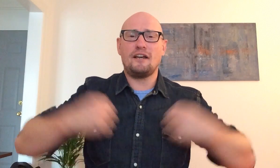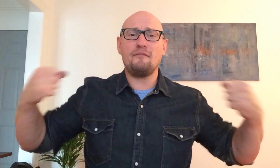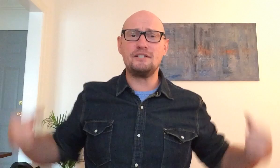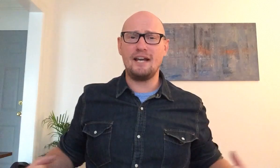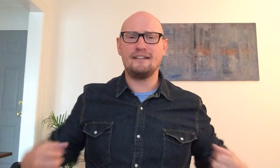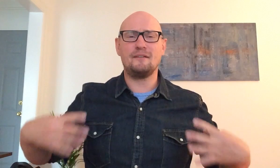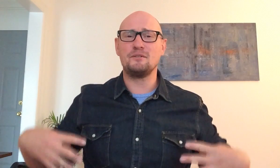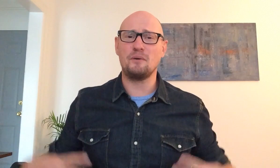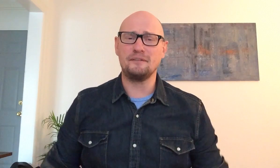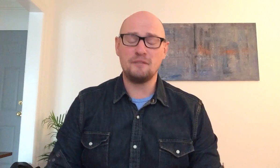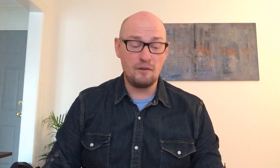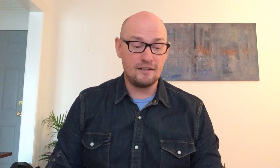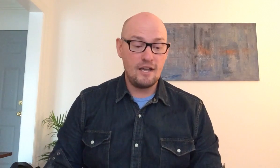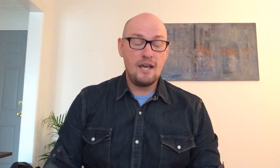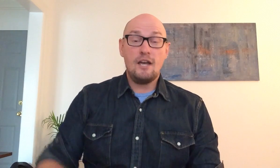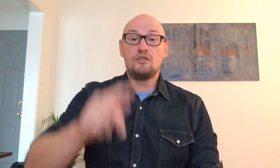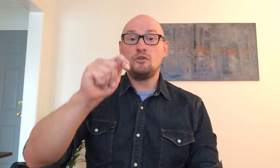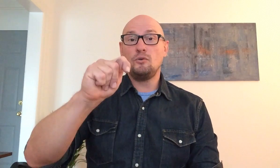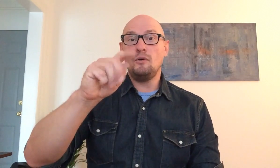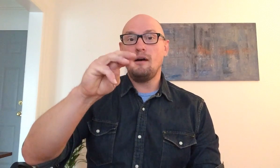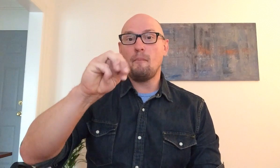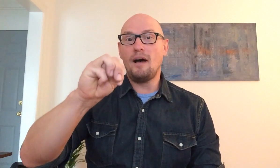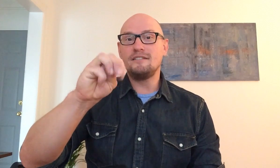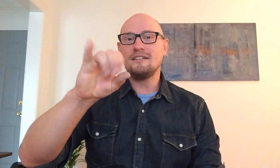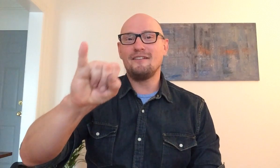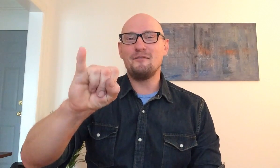take off my jacket I'm just sweating all right too much information